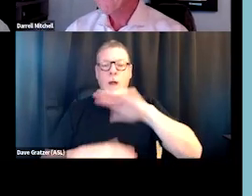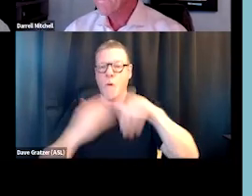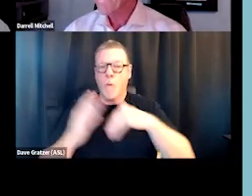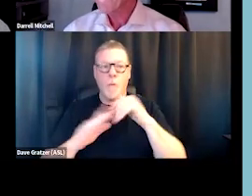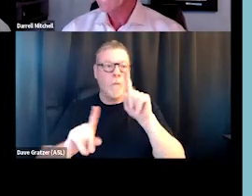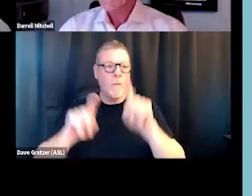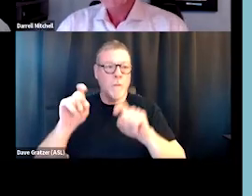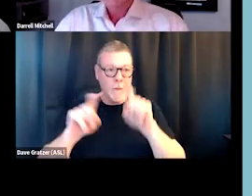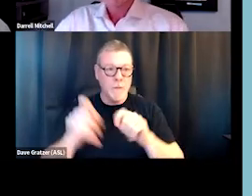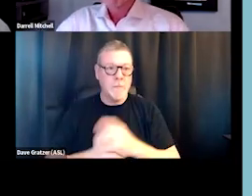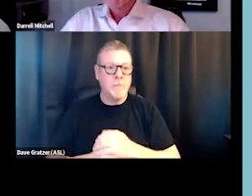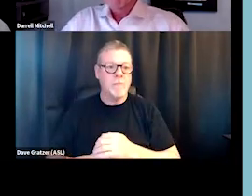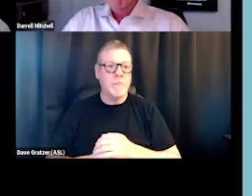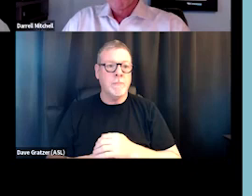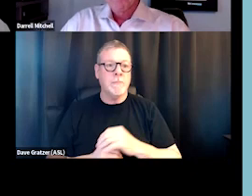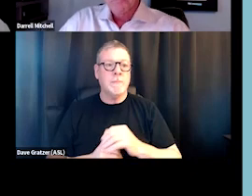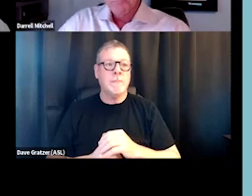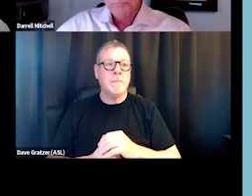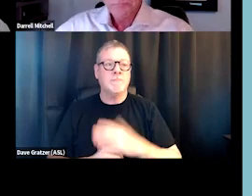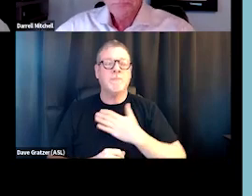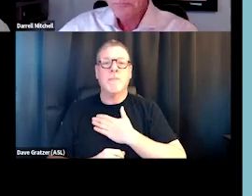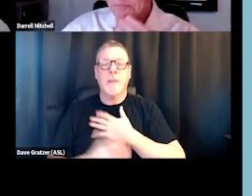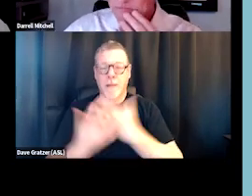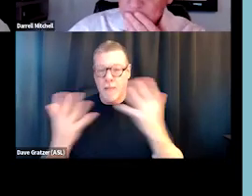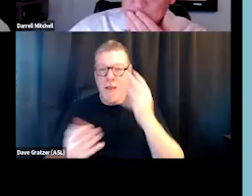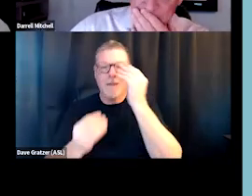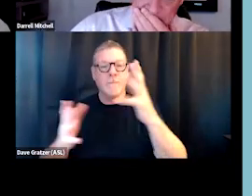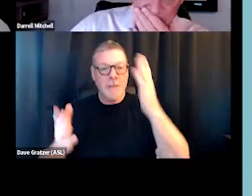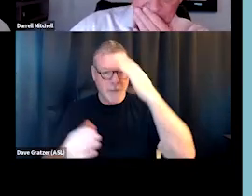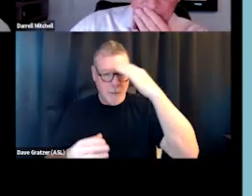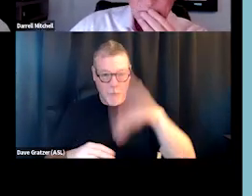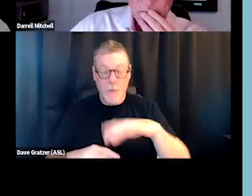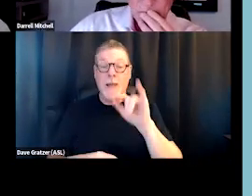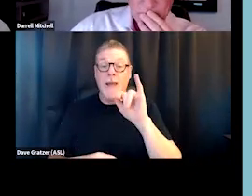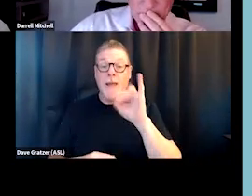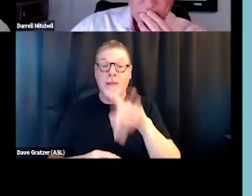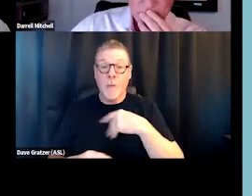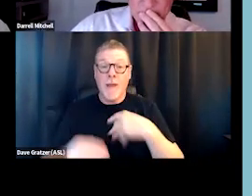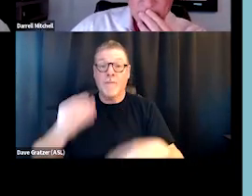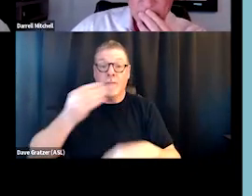I know there was a lot of information. So if you do have an additional question,